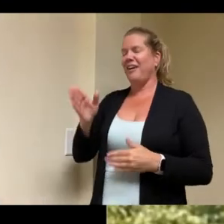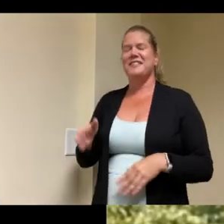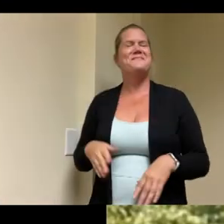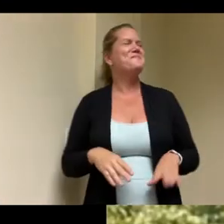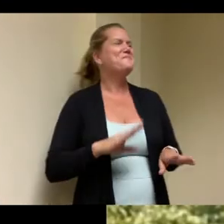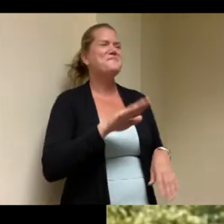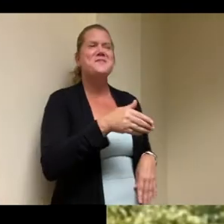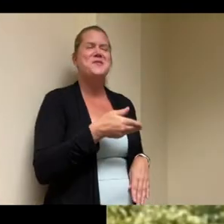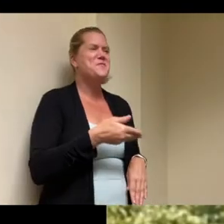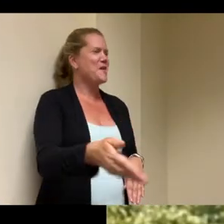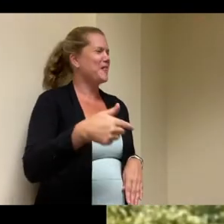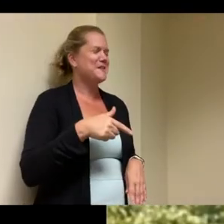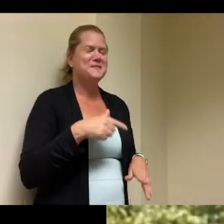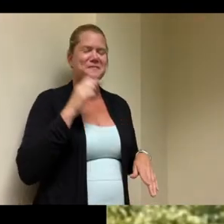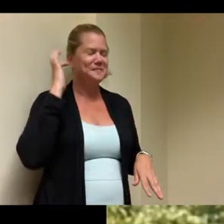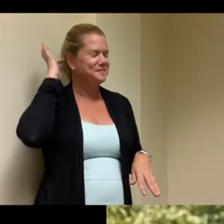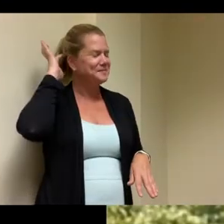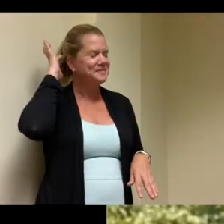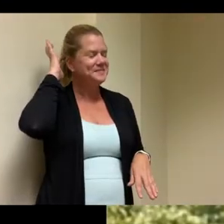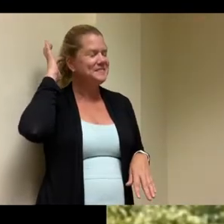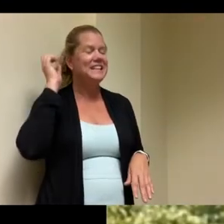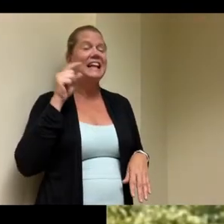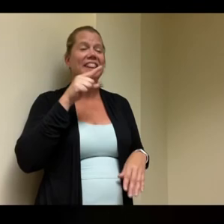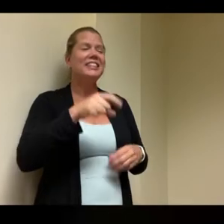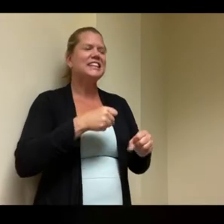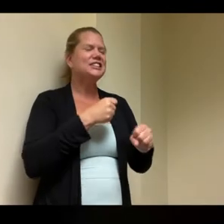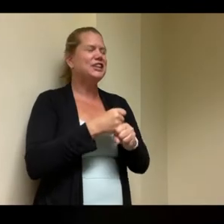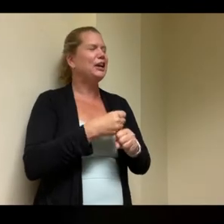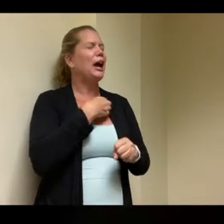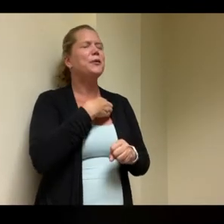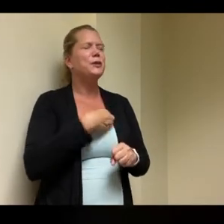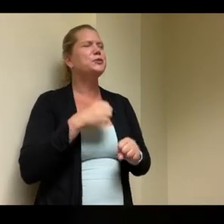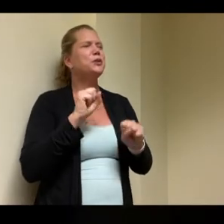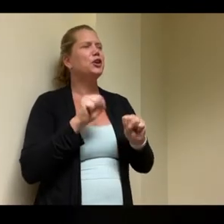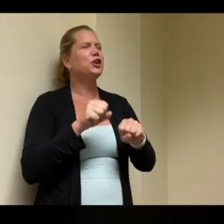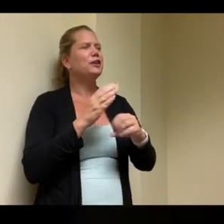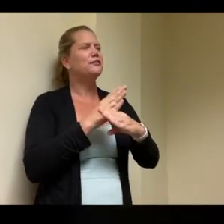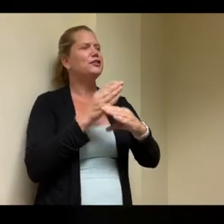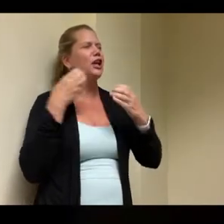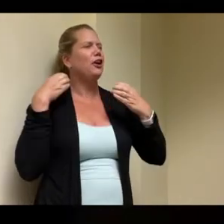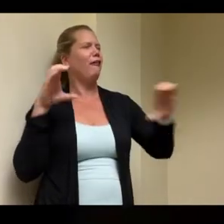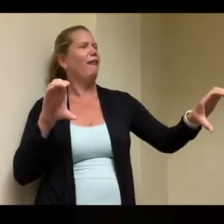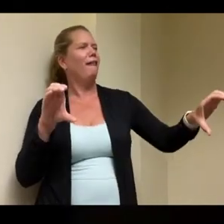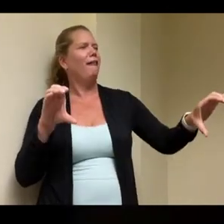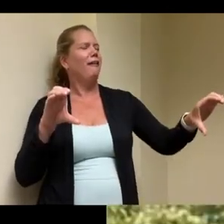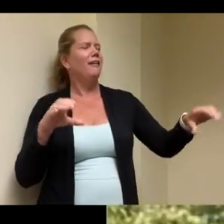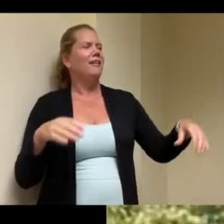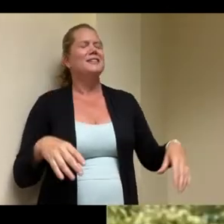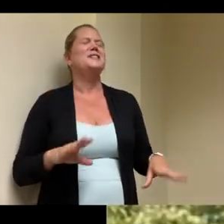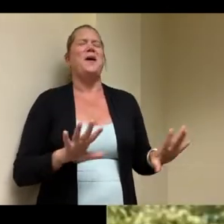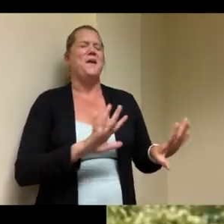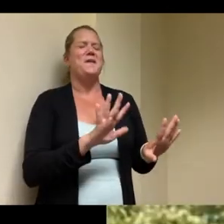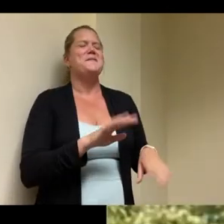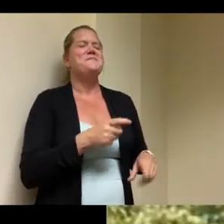liked to share that responsibility but yes no no very much no again it's a pleasure working with work inc and